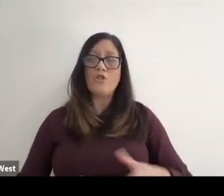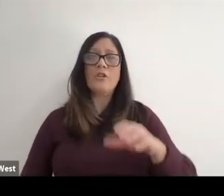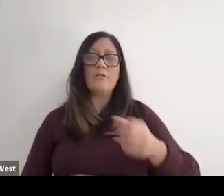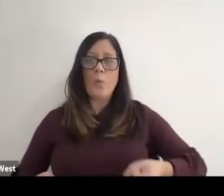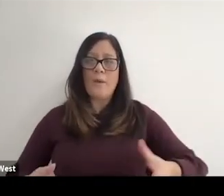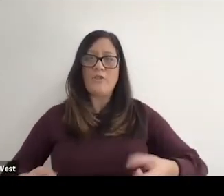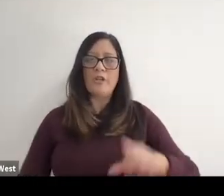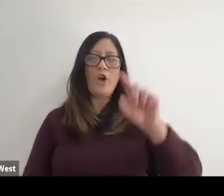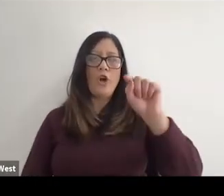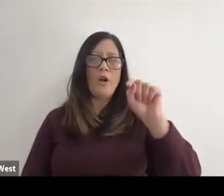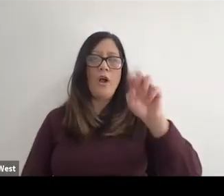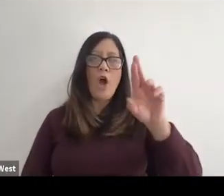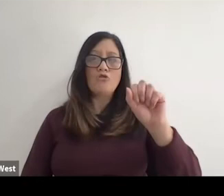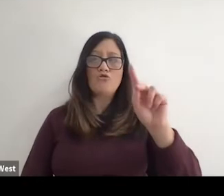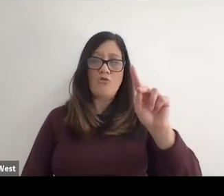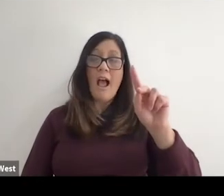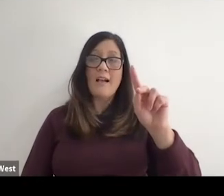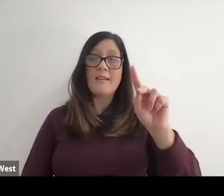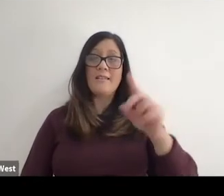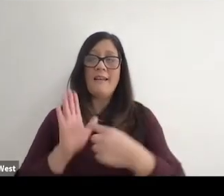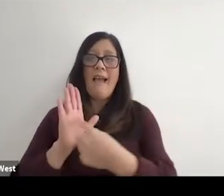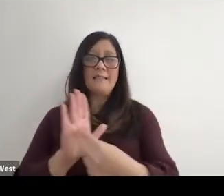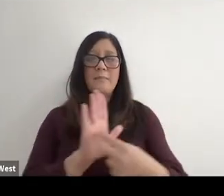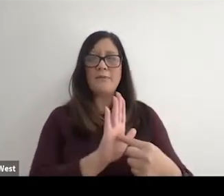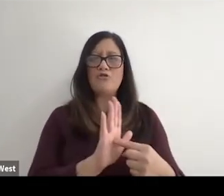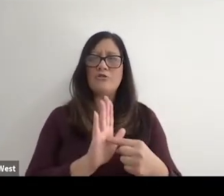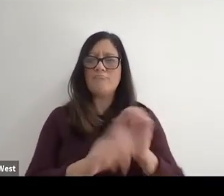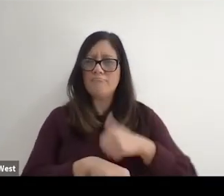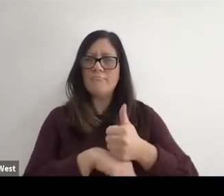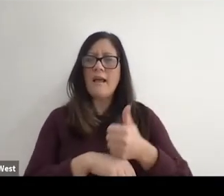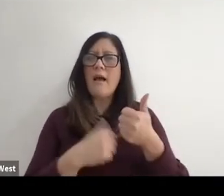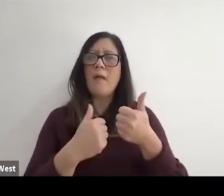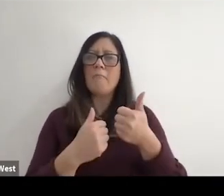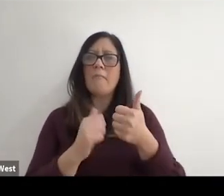least a wheelchair track exhibition. At those games in NLA I went